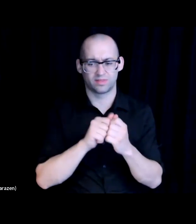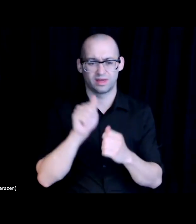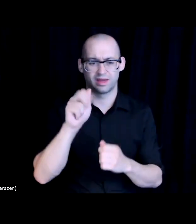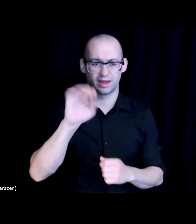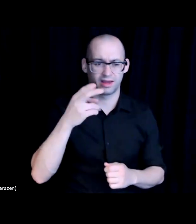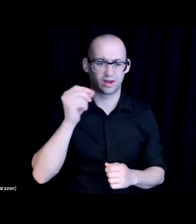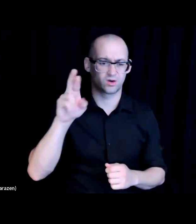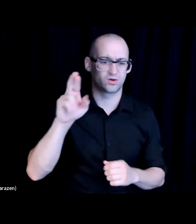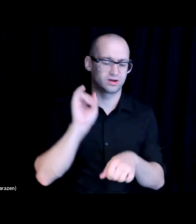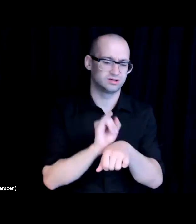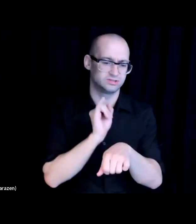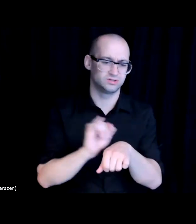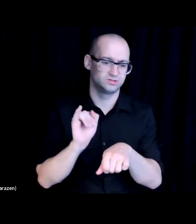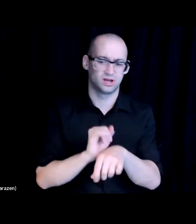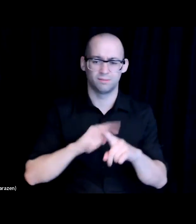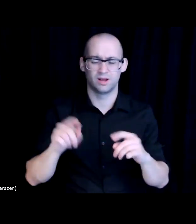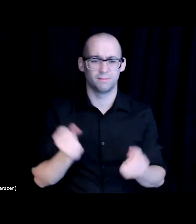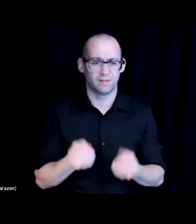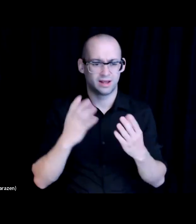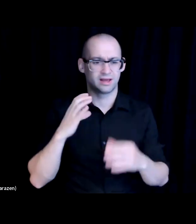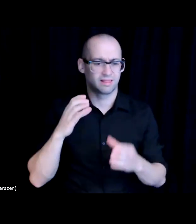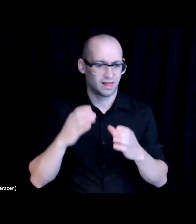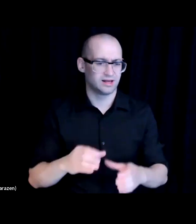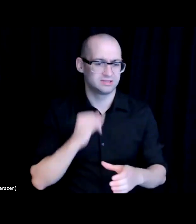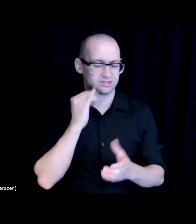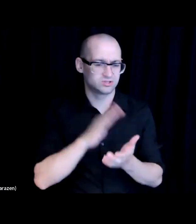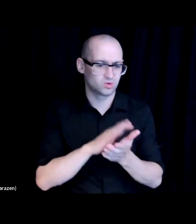So a lot of our clients are actually schools, their libraries, their local government, their